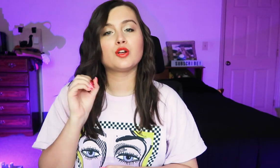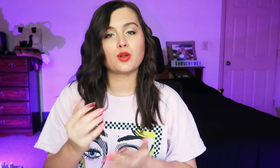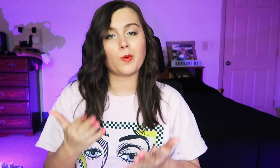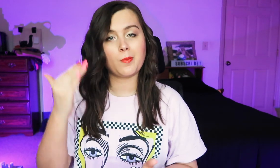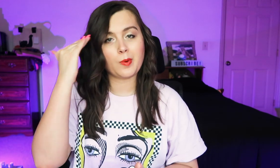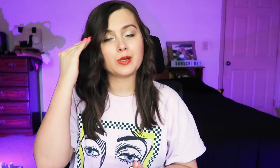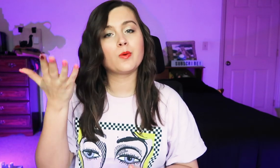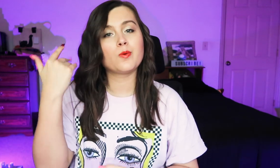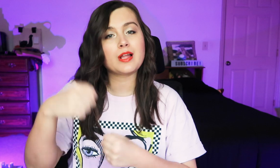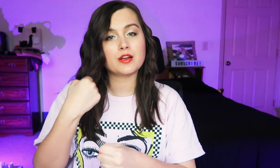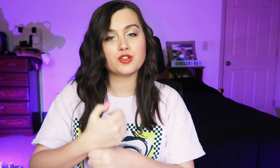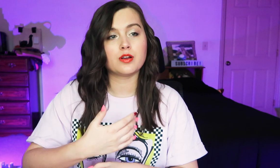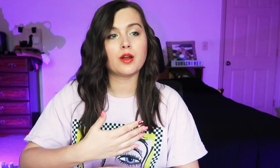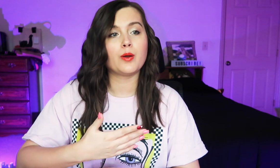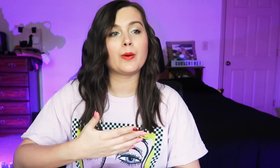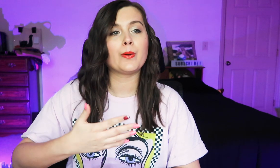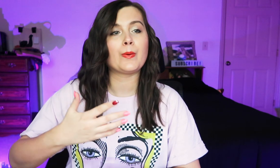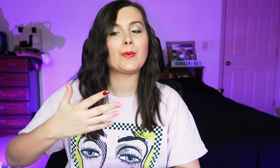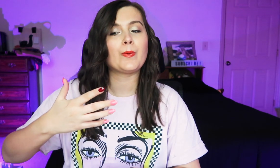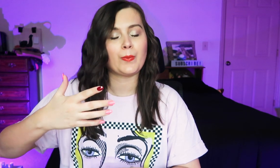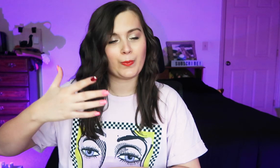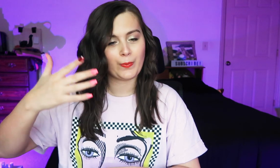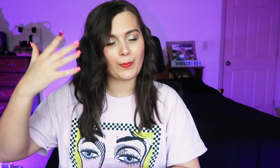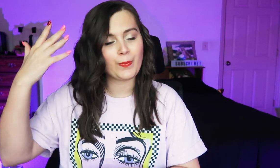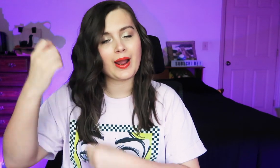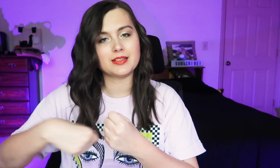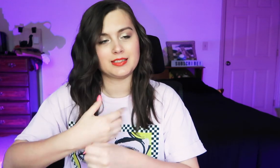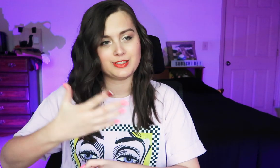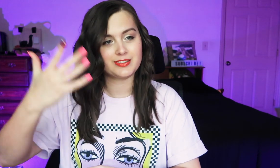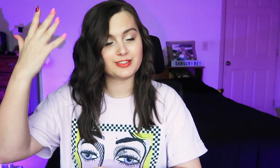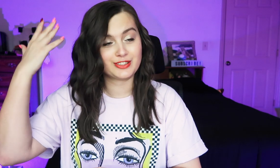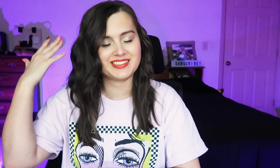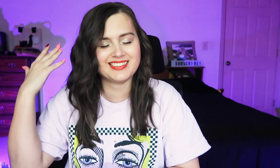So you may remember that last year- way, way, way last year-